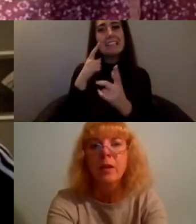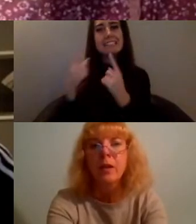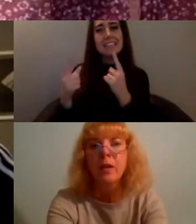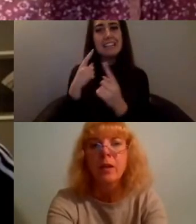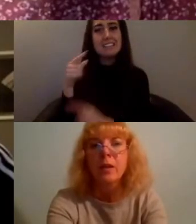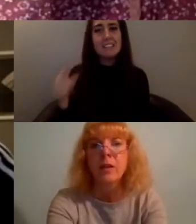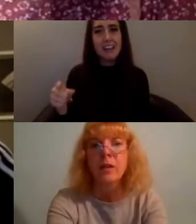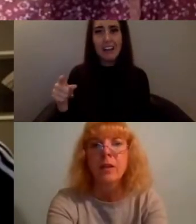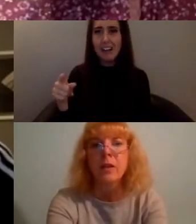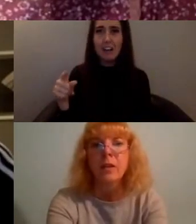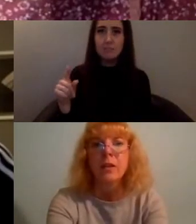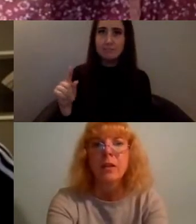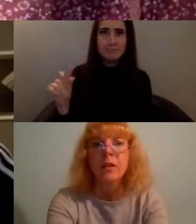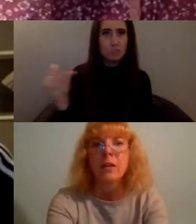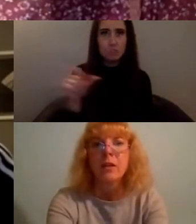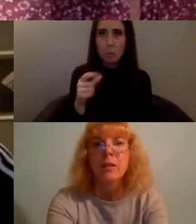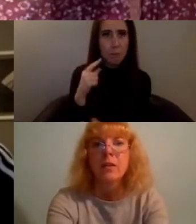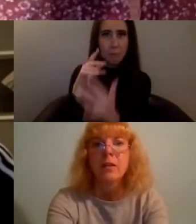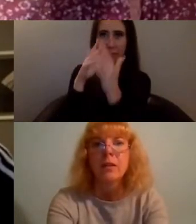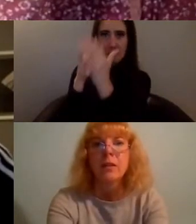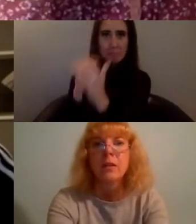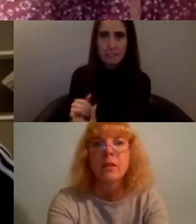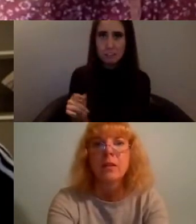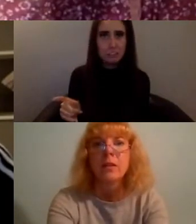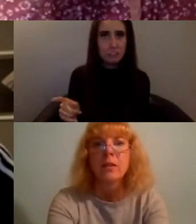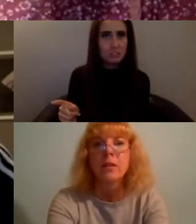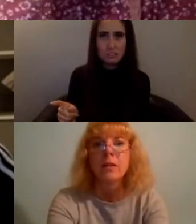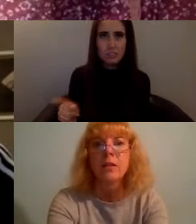measured I think there's so much data that's already measured so i'm a bit